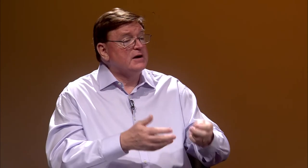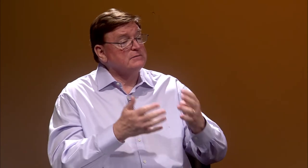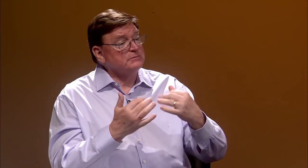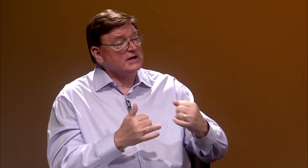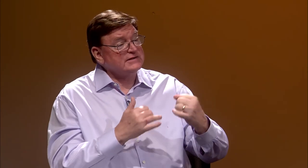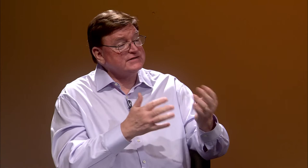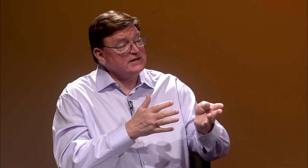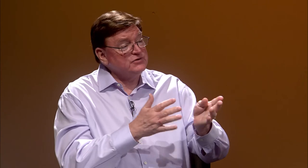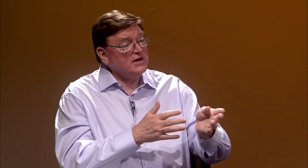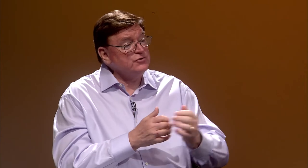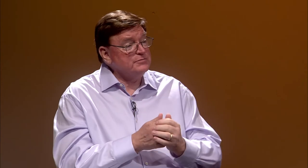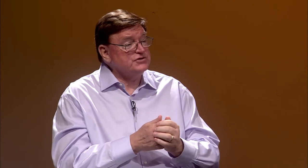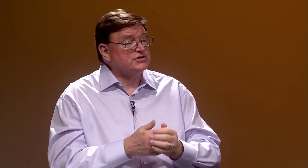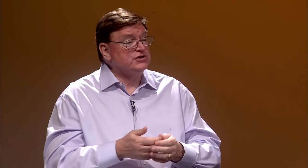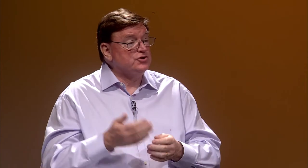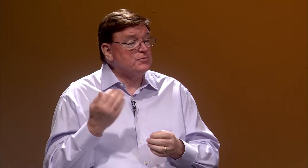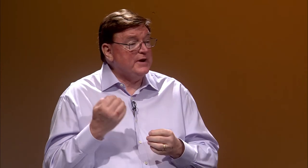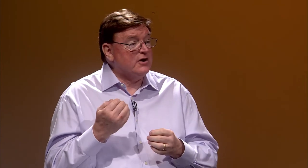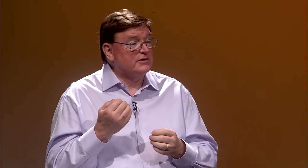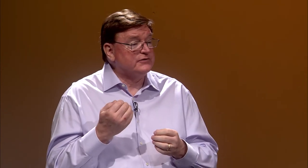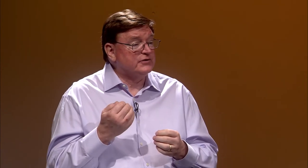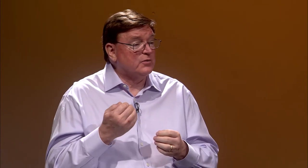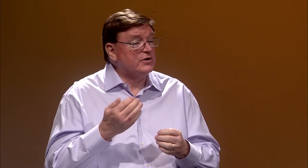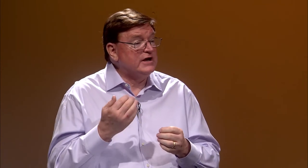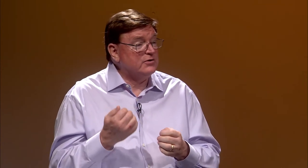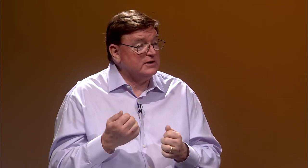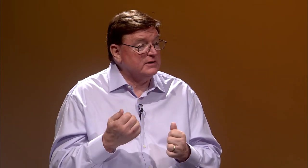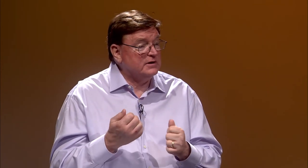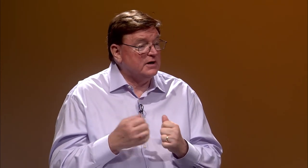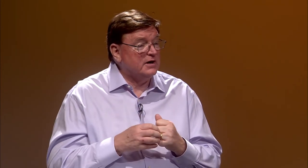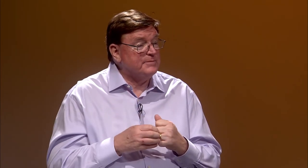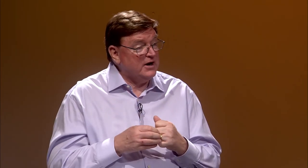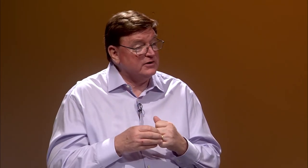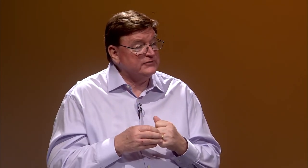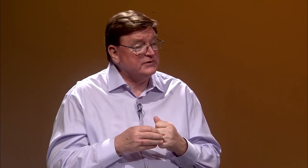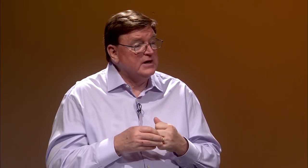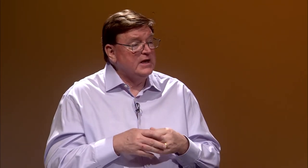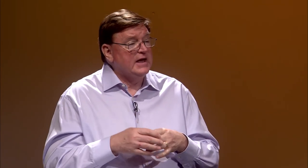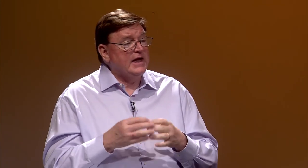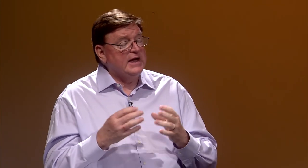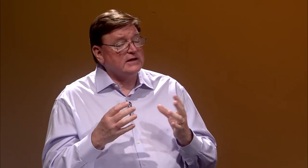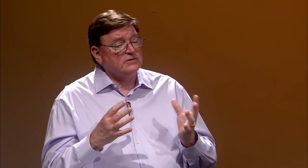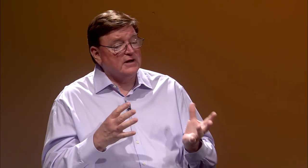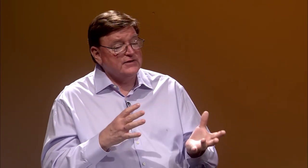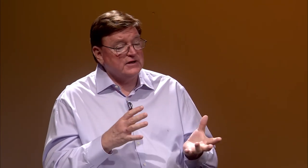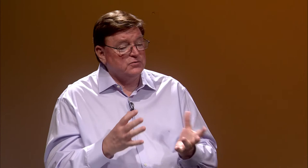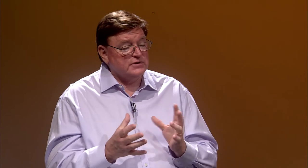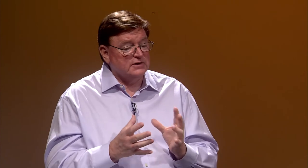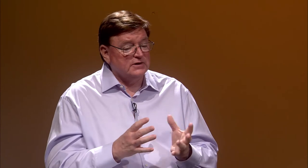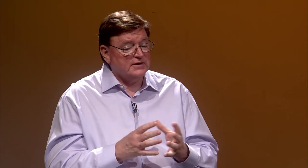but at the same time, you're mentioning your parents were hearing parents, and I think of what a lot of